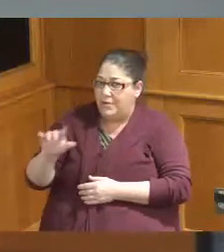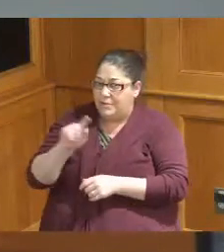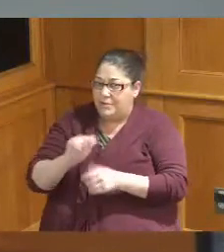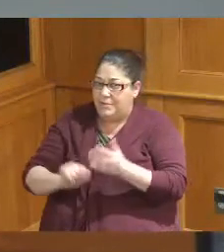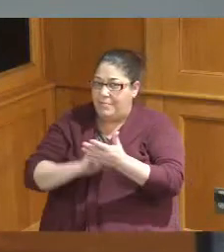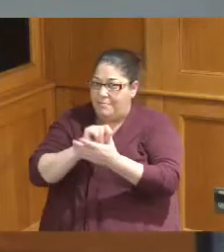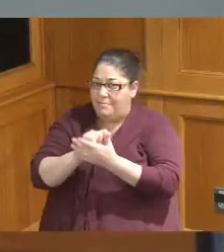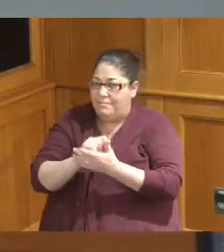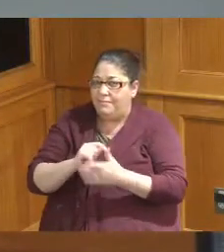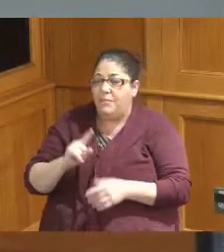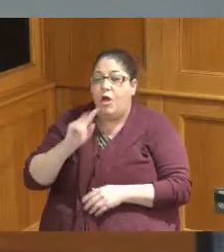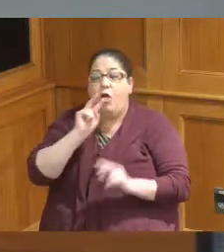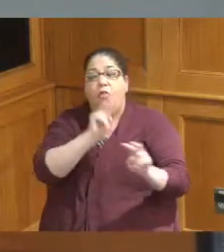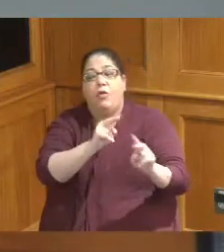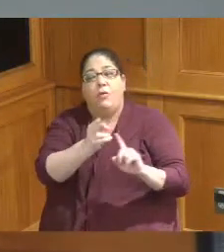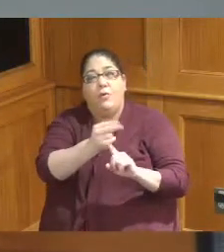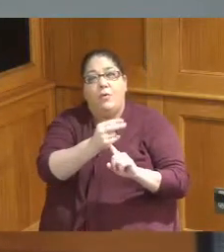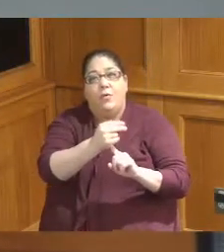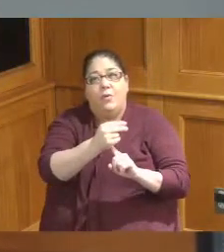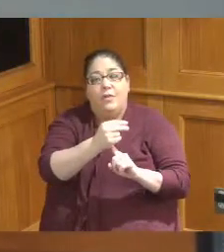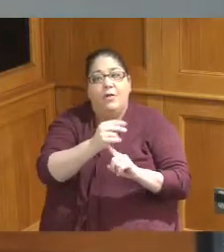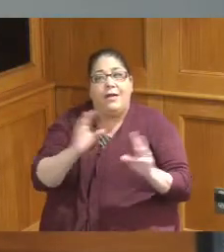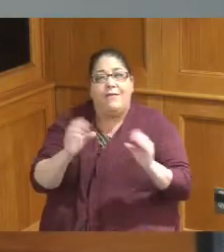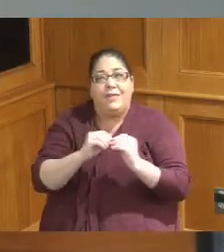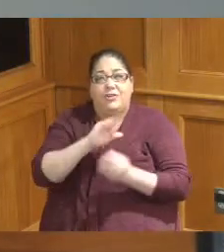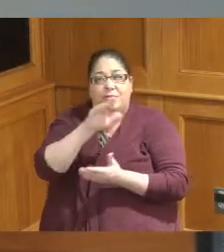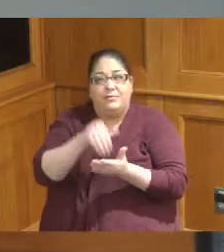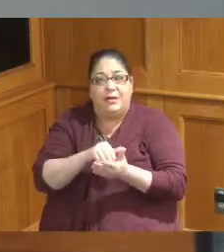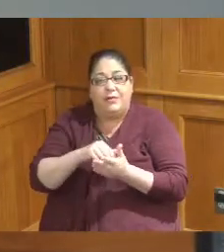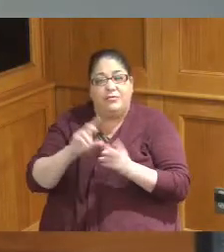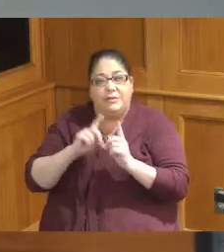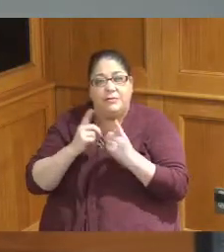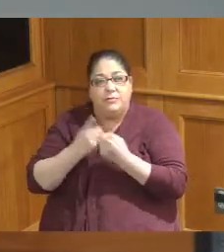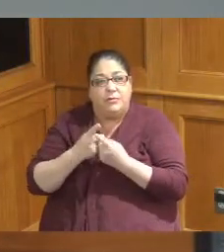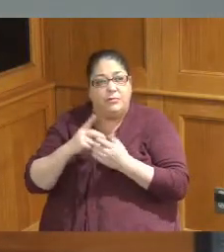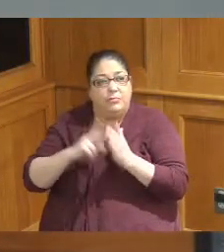looking at a hotel or a convention District project that would move forward the thought